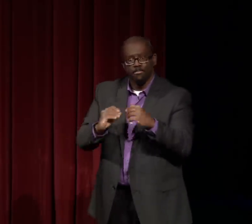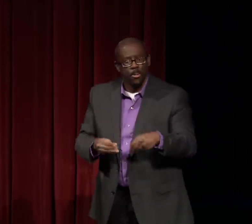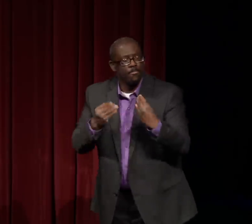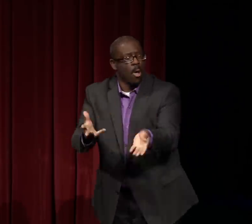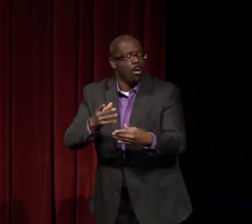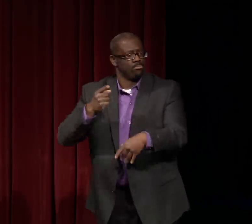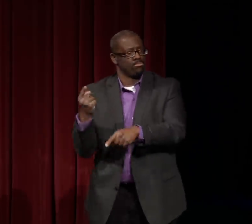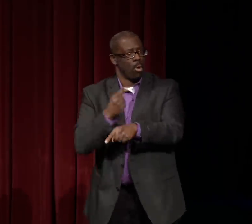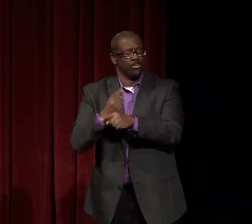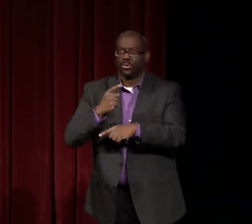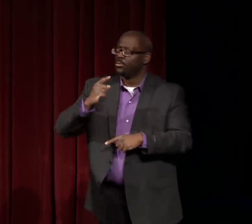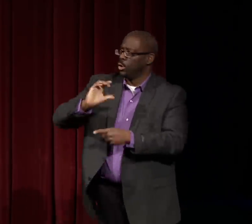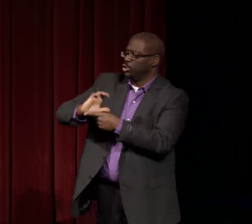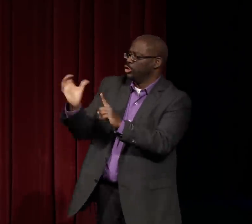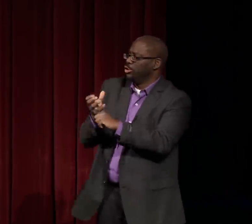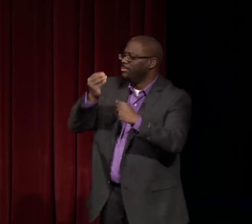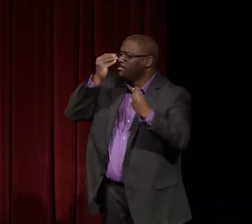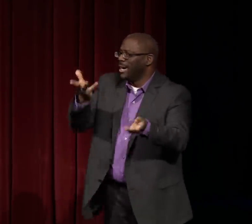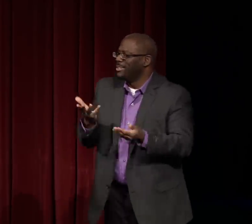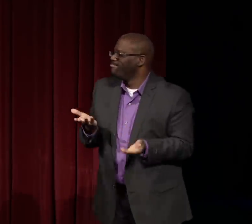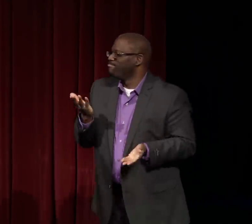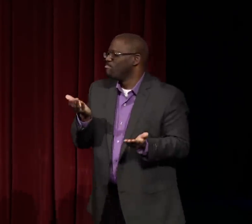Now when they went to schools and proper education